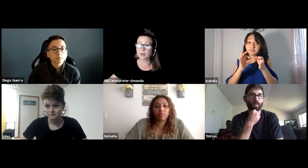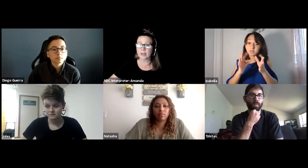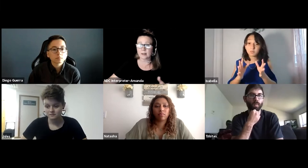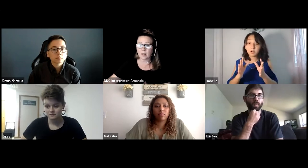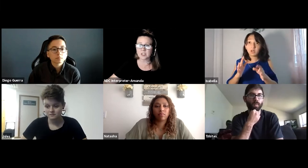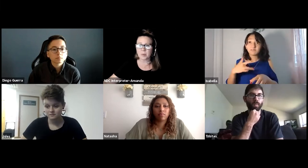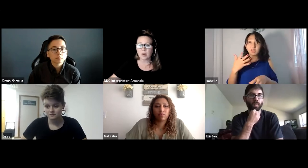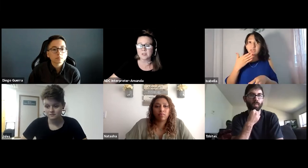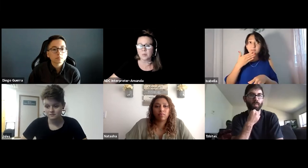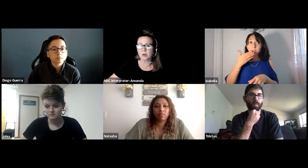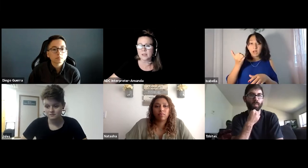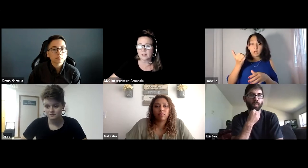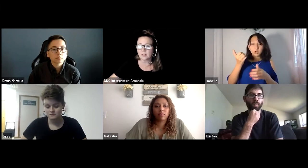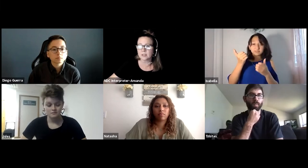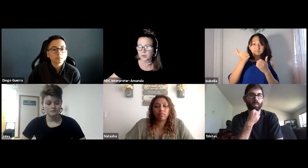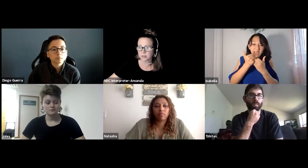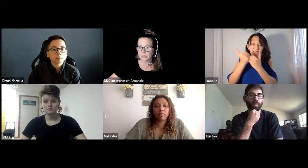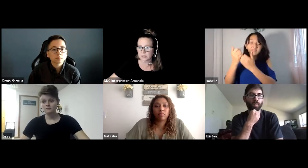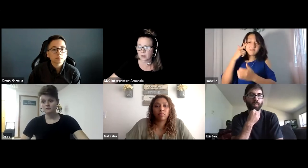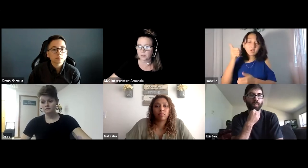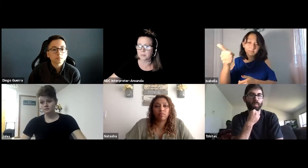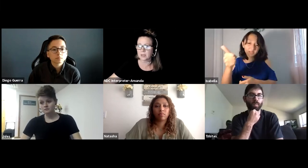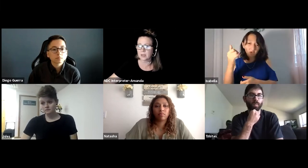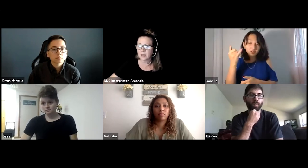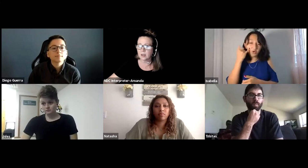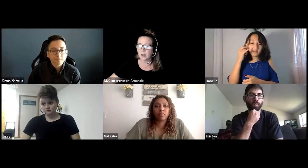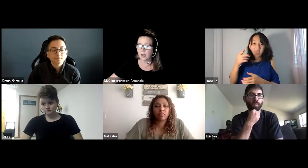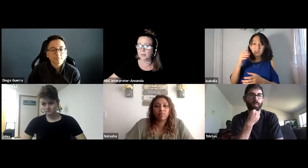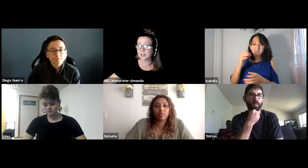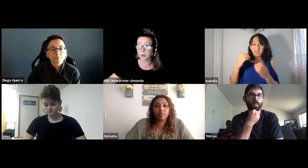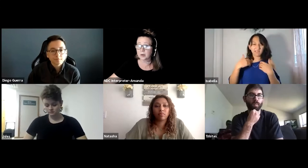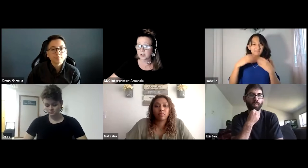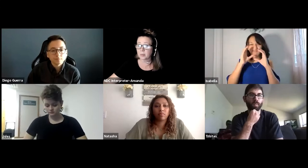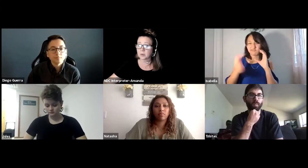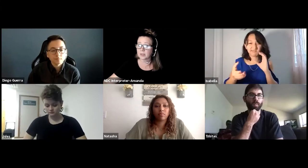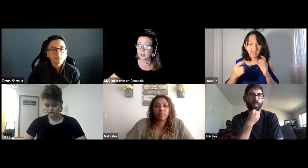technology but also more technical difficulties. So for me, interpreters are able to really